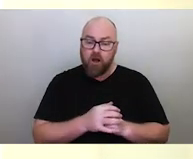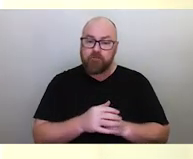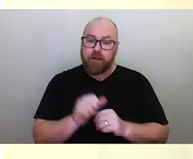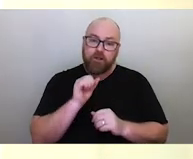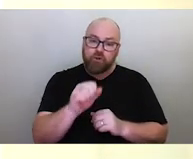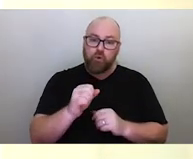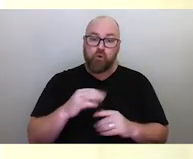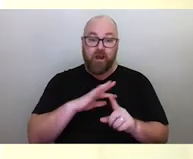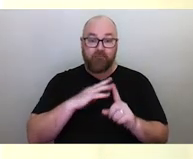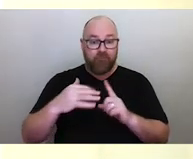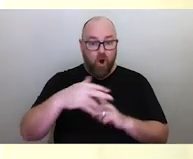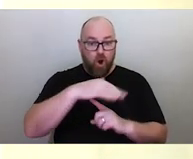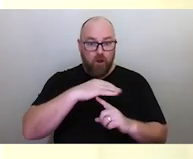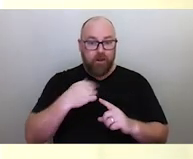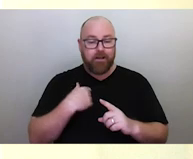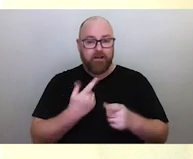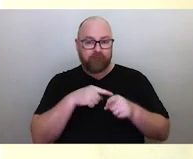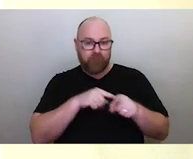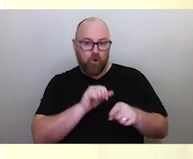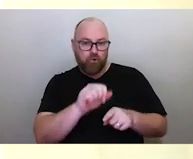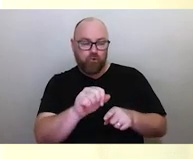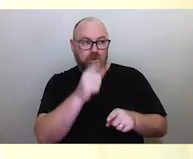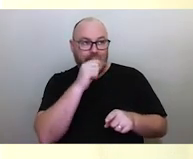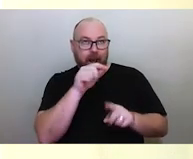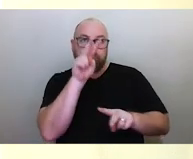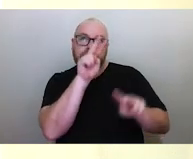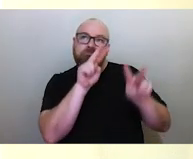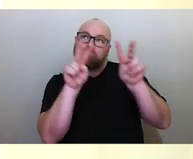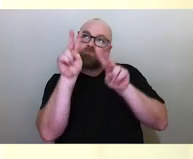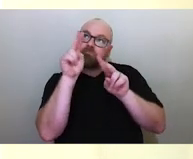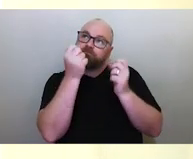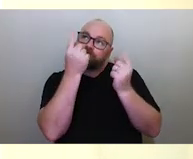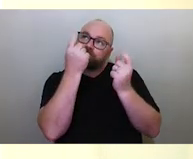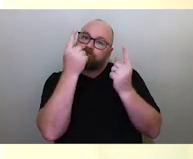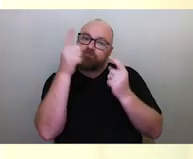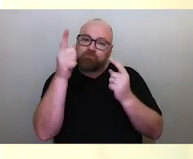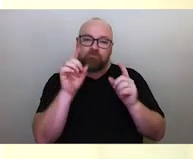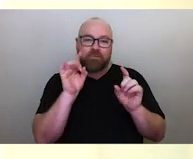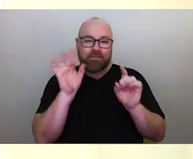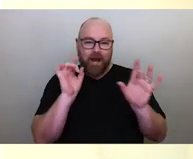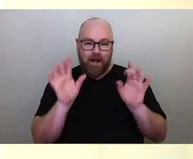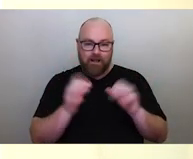depends on your ability to read the stars. What do we mean by read the stars?